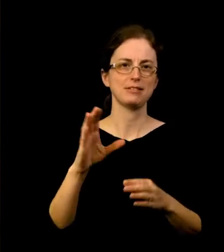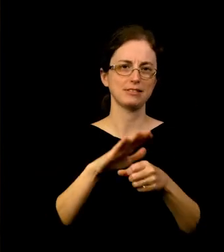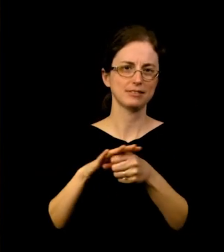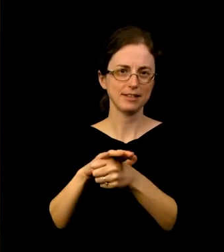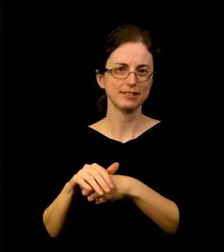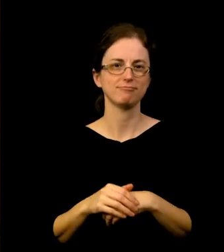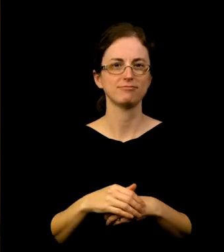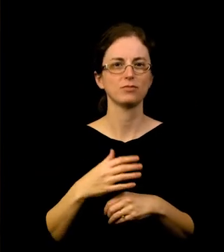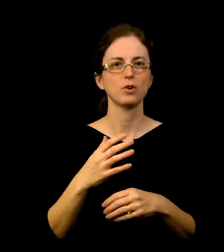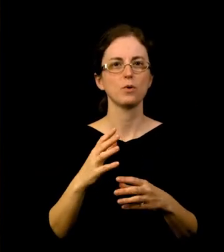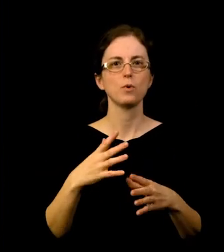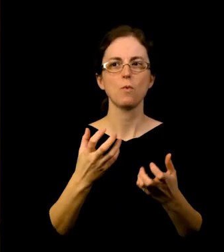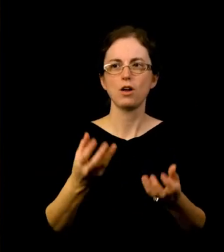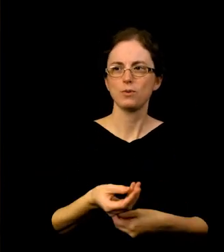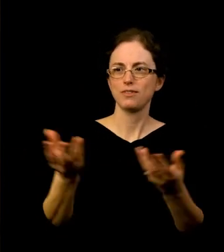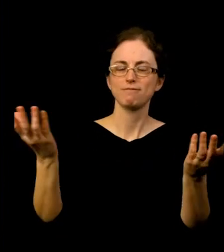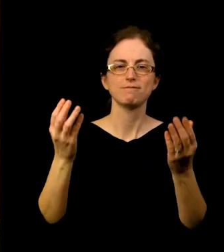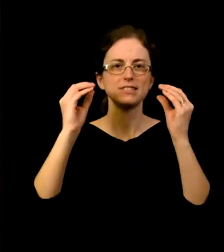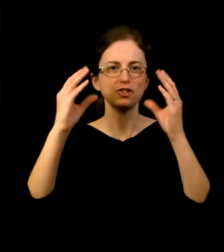tools for engaging with these big questions,